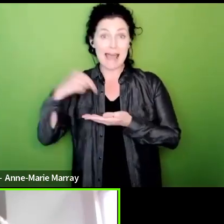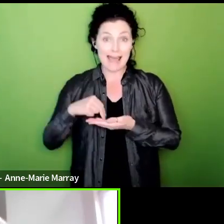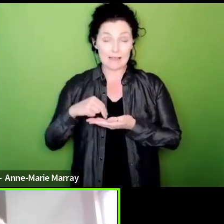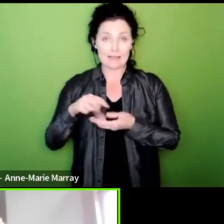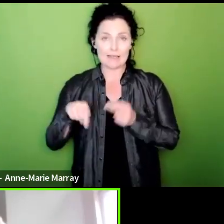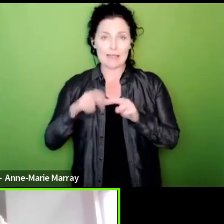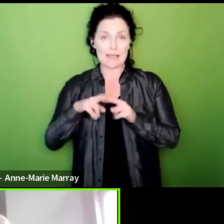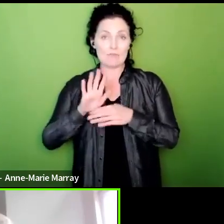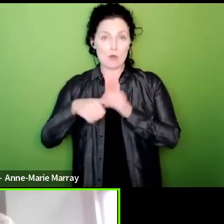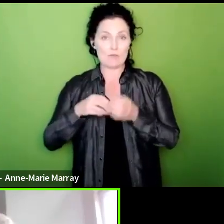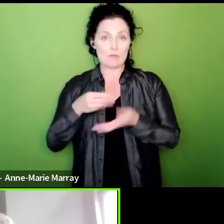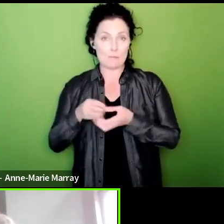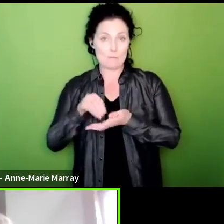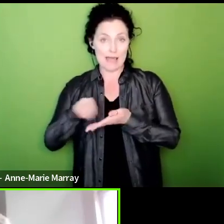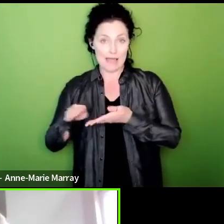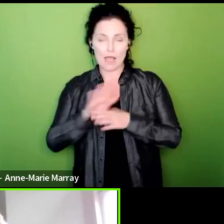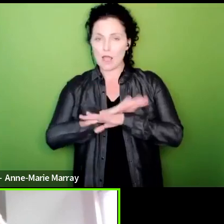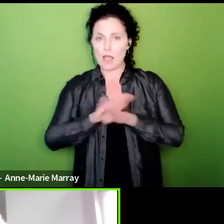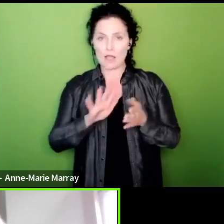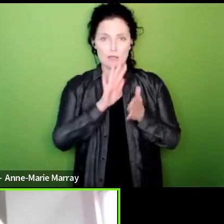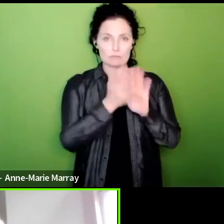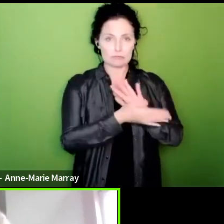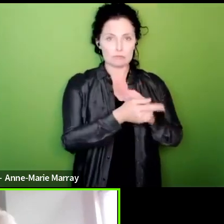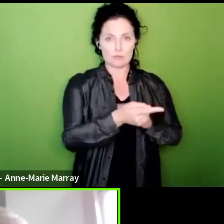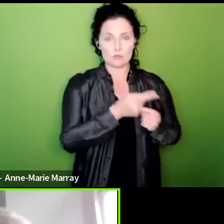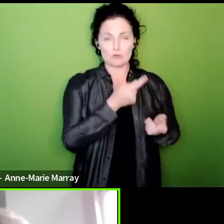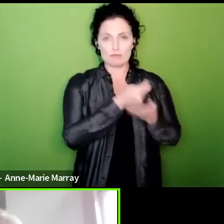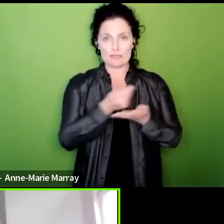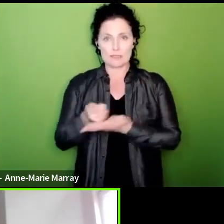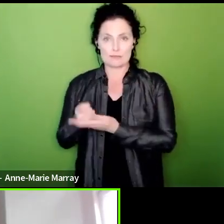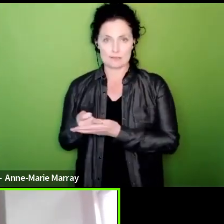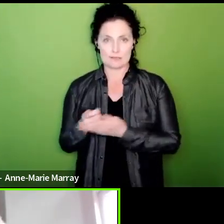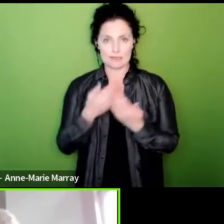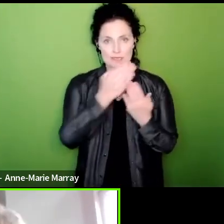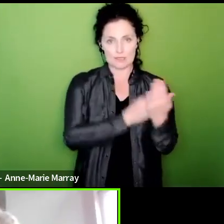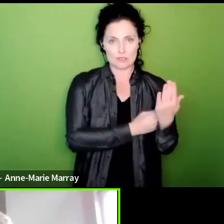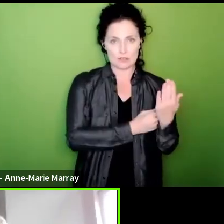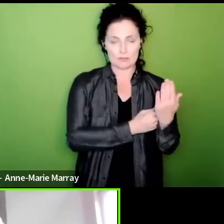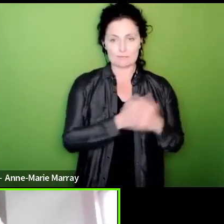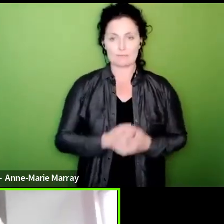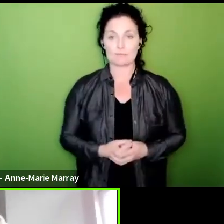redundancy so in the event that the government gets our letter today and says it now wants to